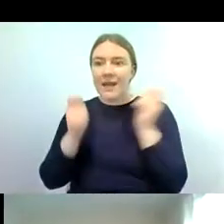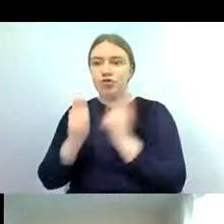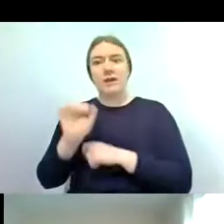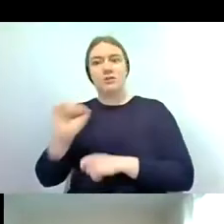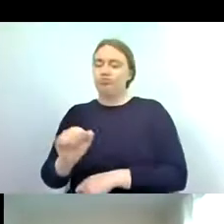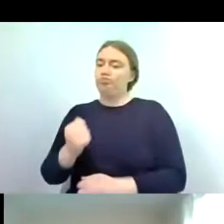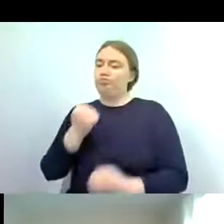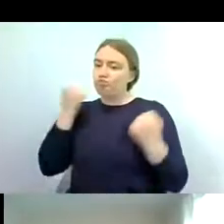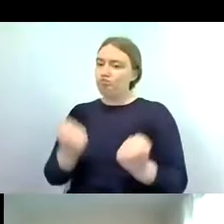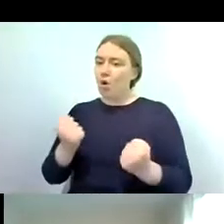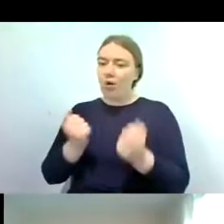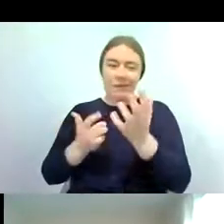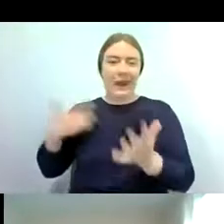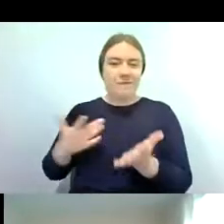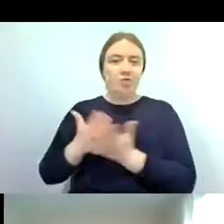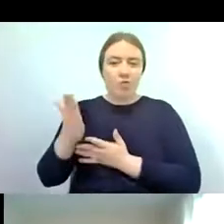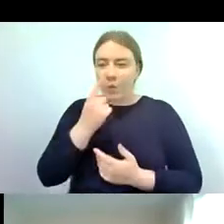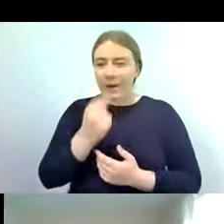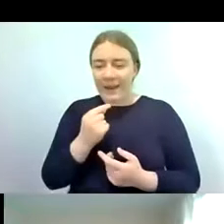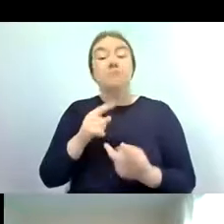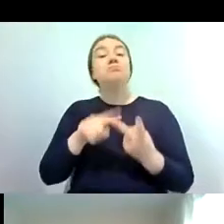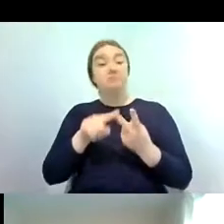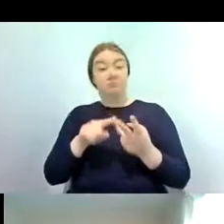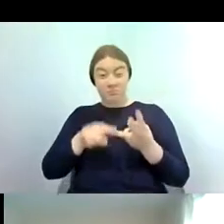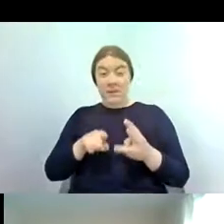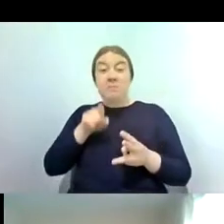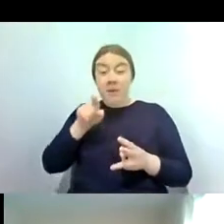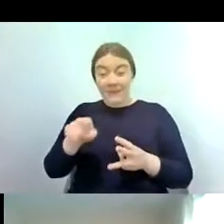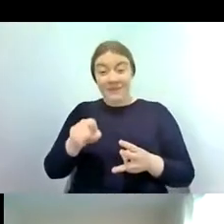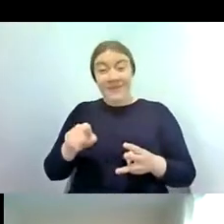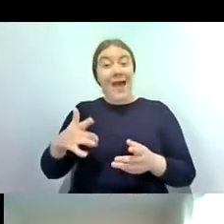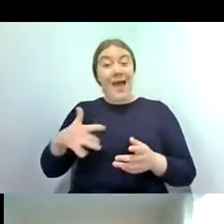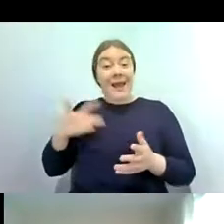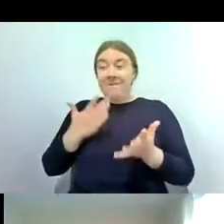riverfly populations tend to be affected by many factors predominantly water quality